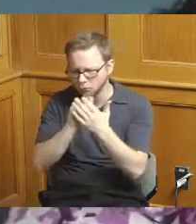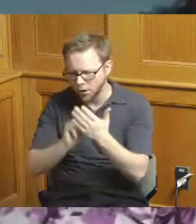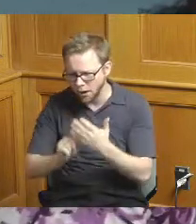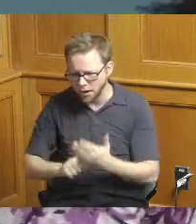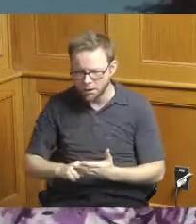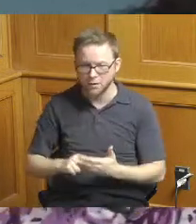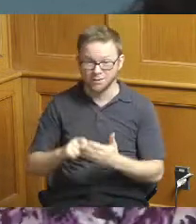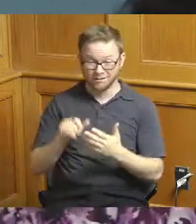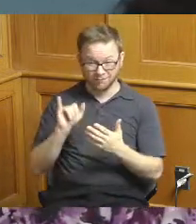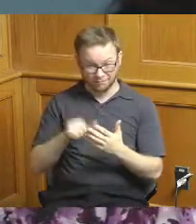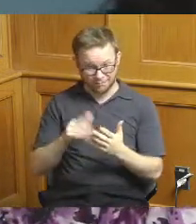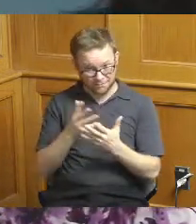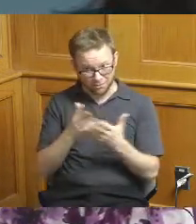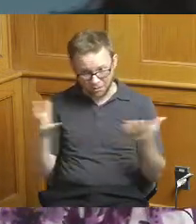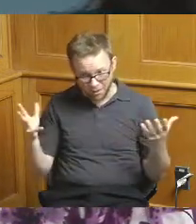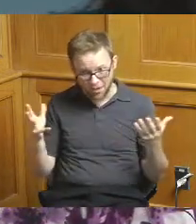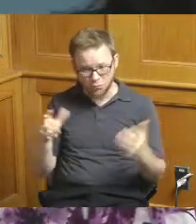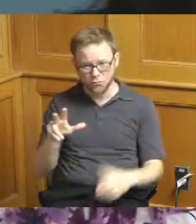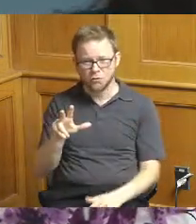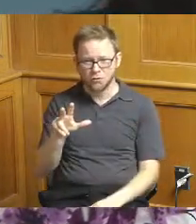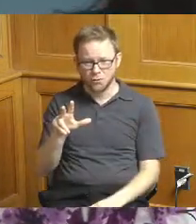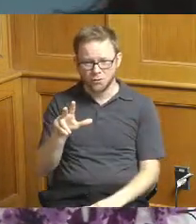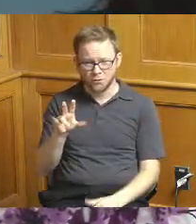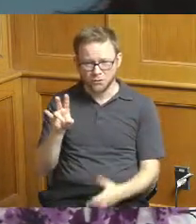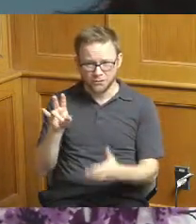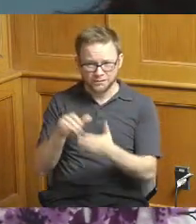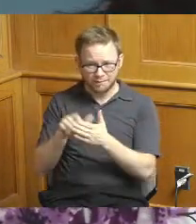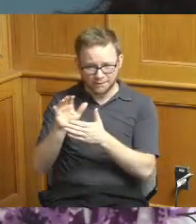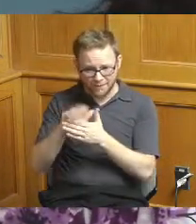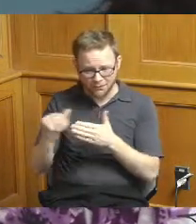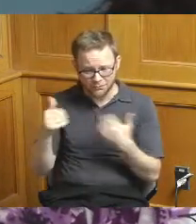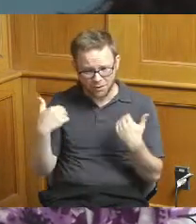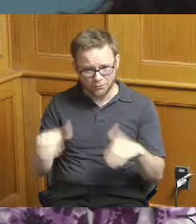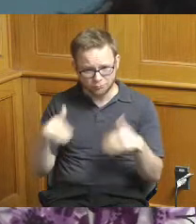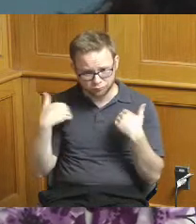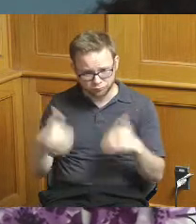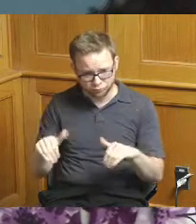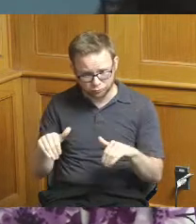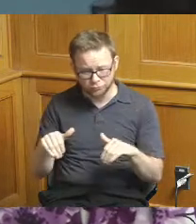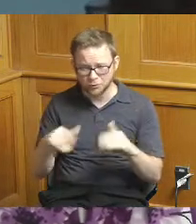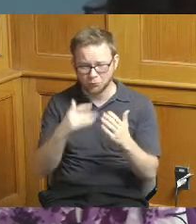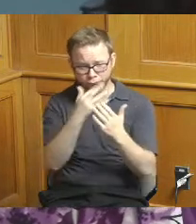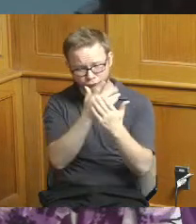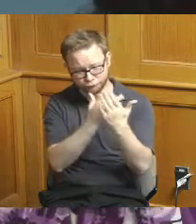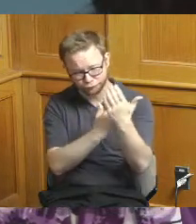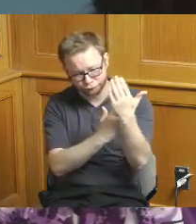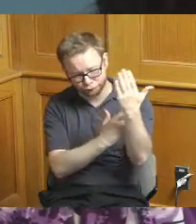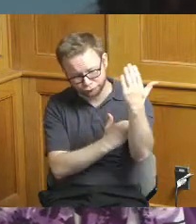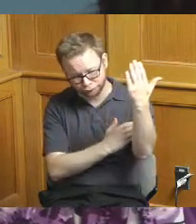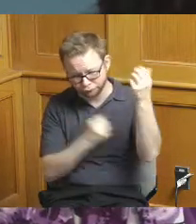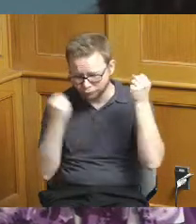37,000 when I get them 2.50 cents per per project I mean this is a lot for all these elements